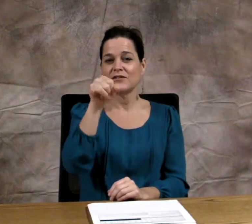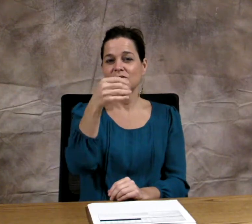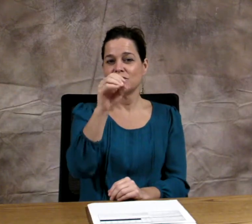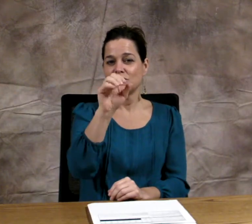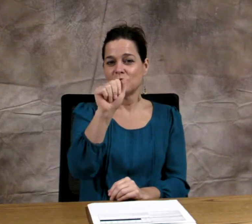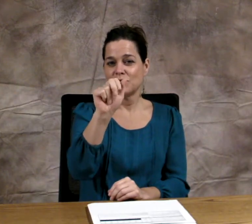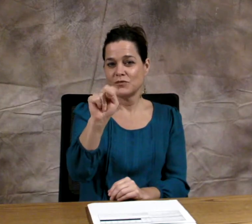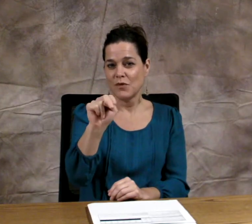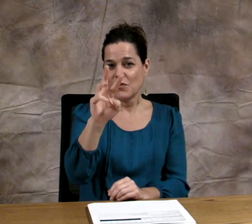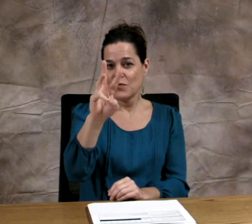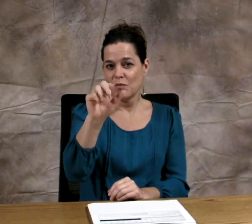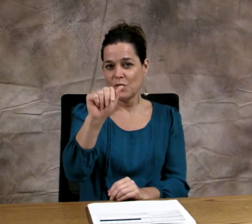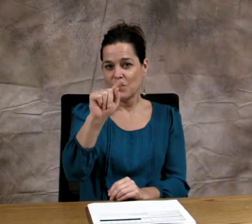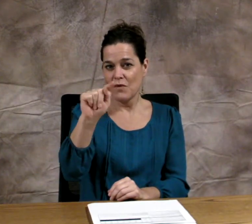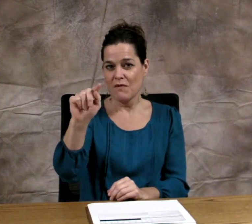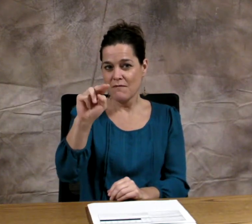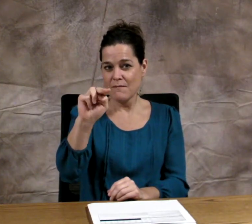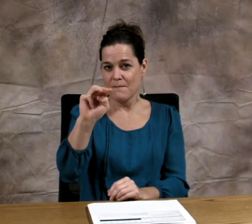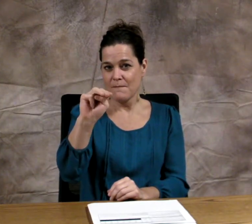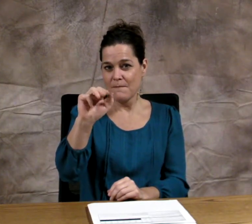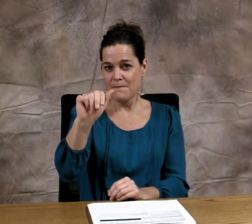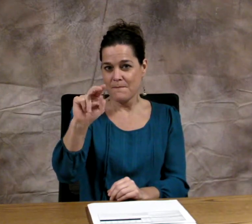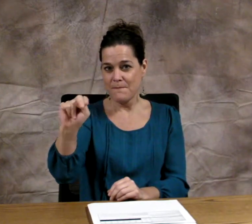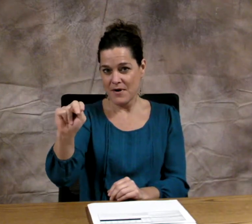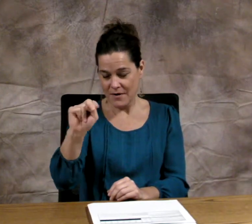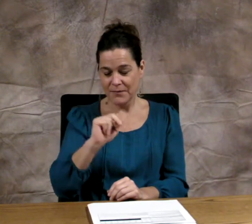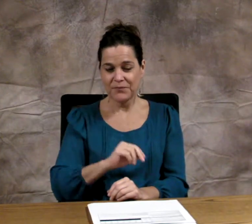Andrew Veith Joan Wattman